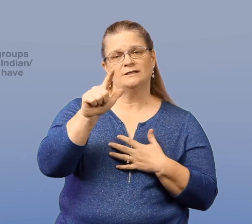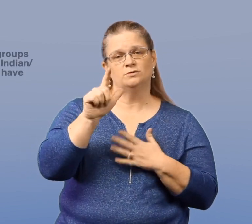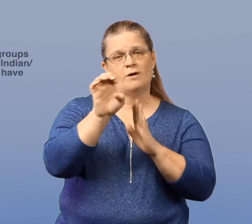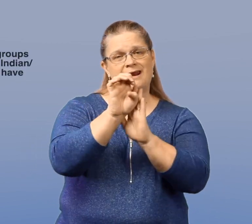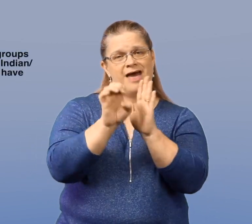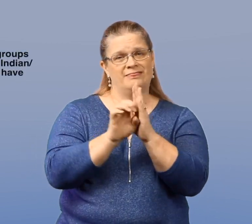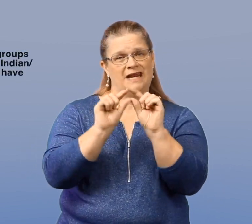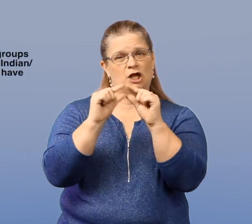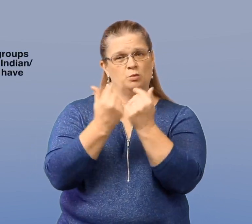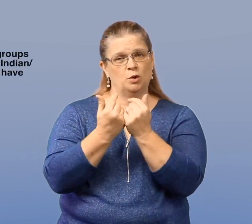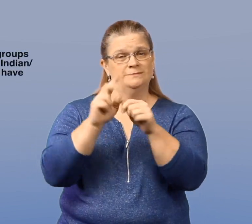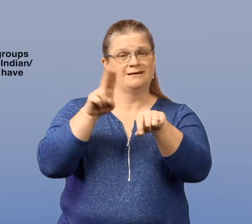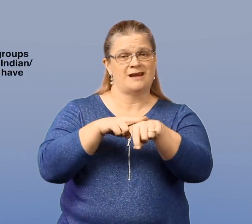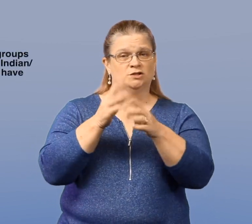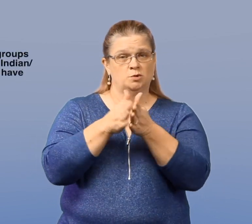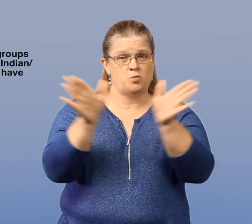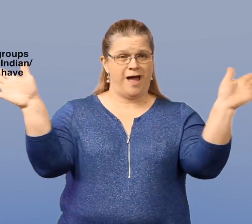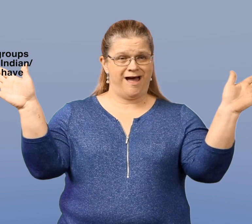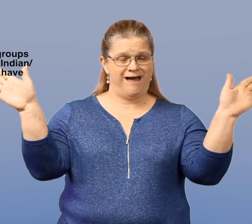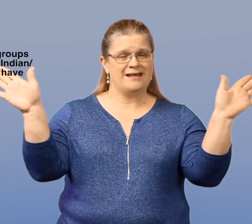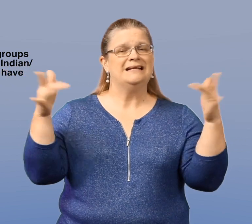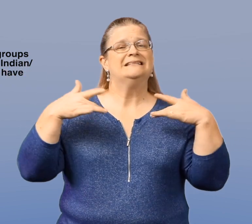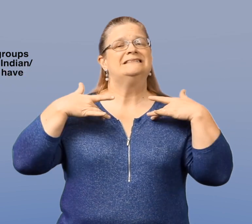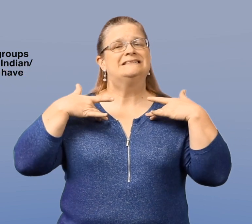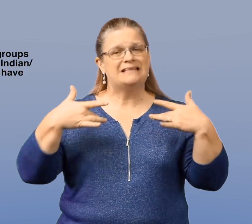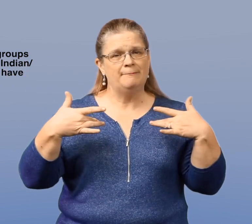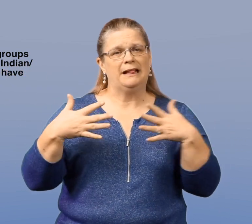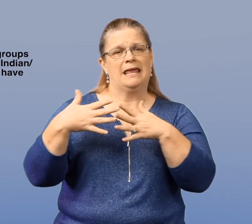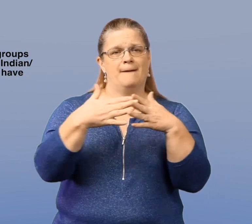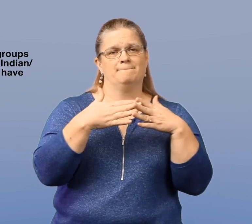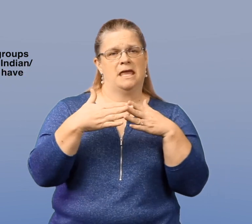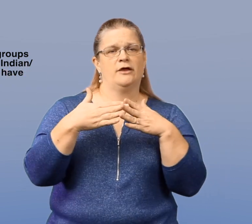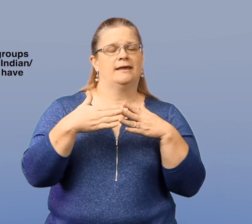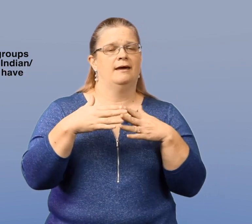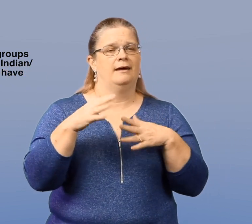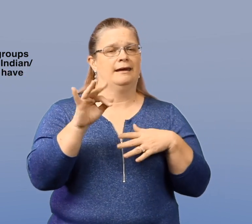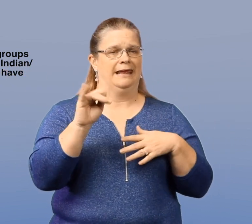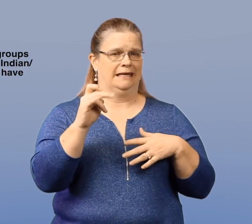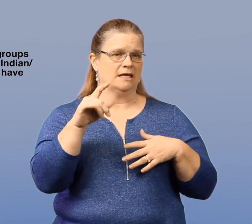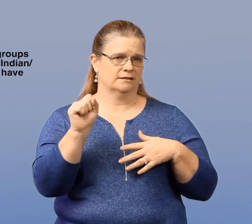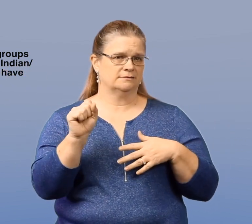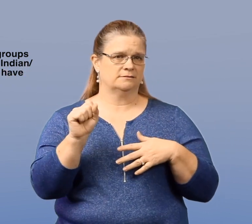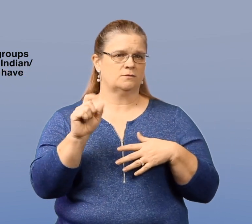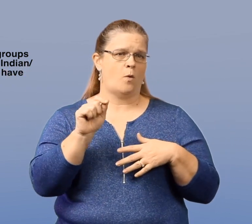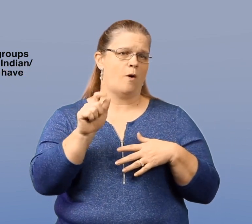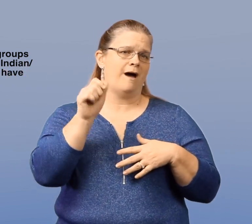Among racial and ethnic groups nationwide, typically, American Indians